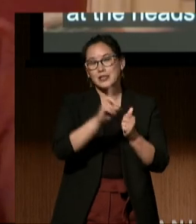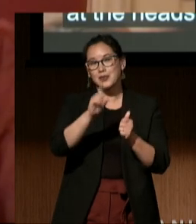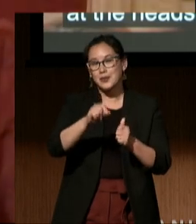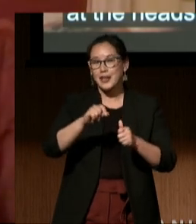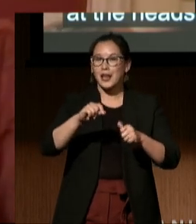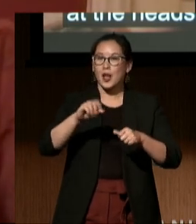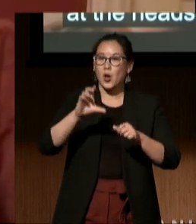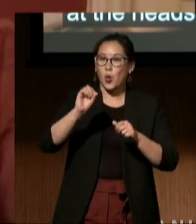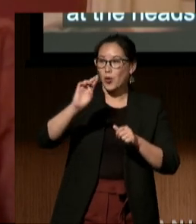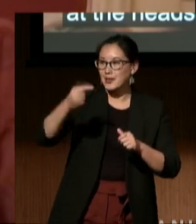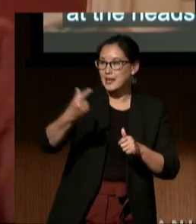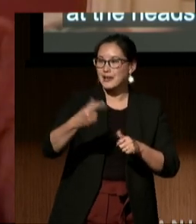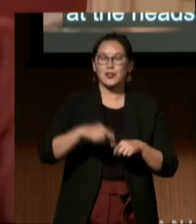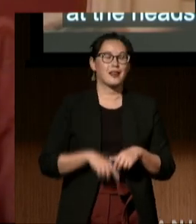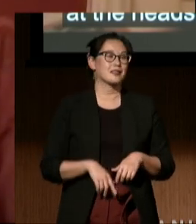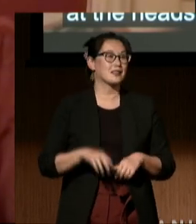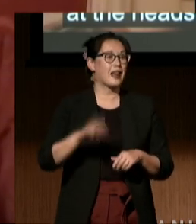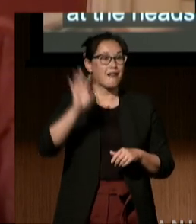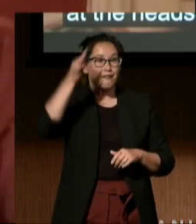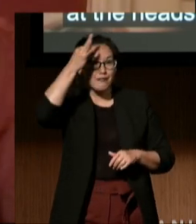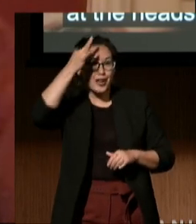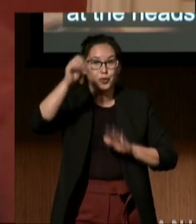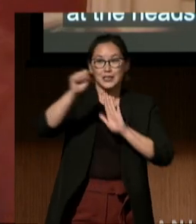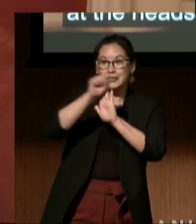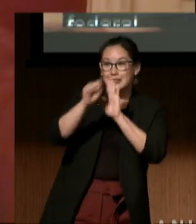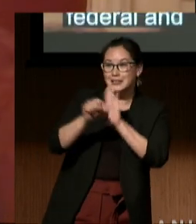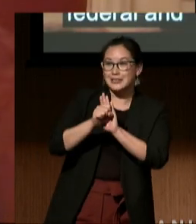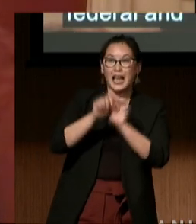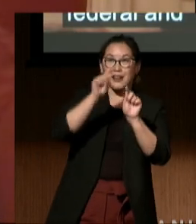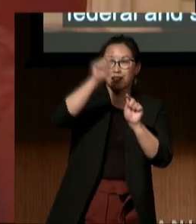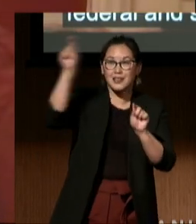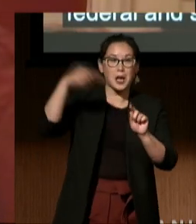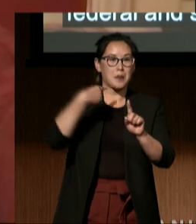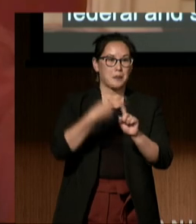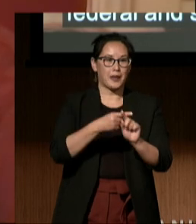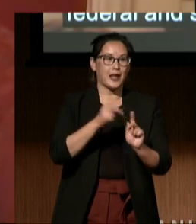federal and state agency leaders, and elected officials.